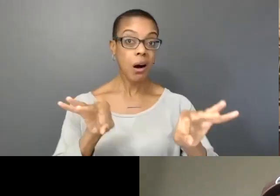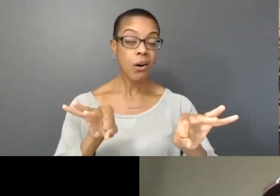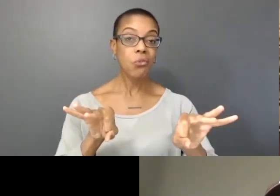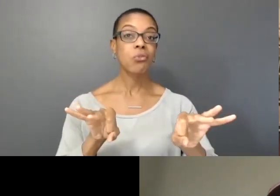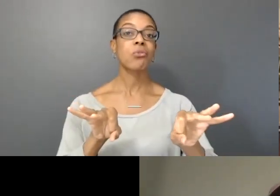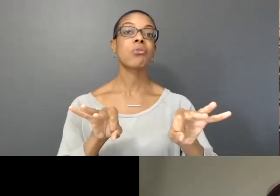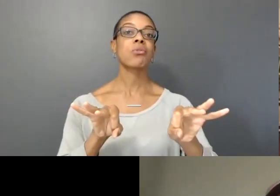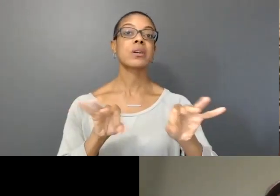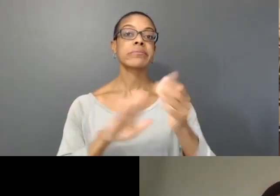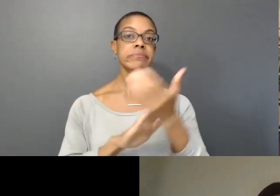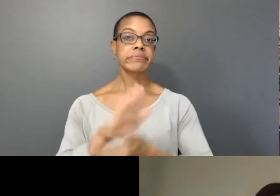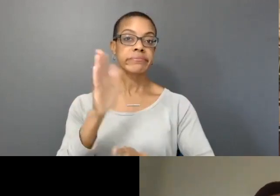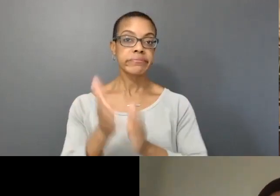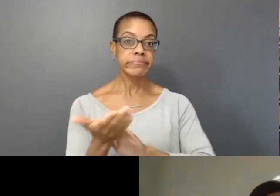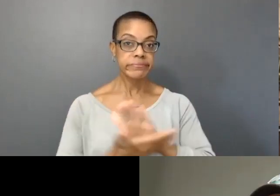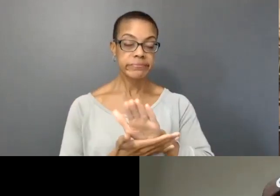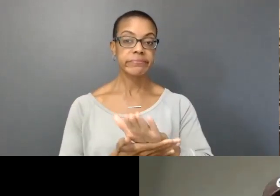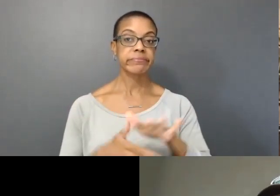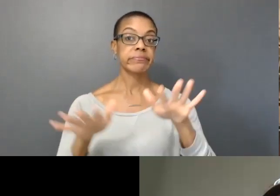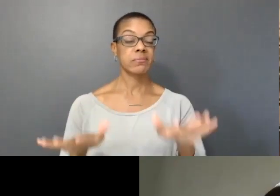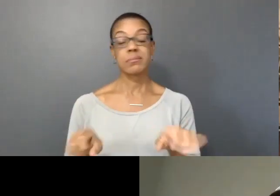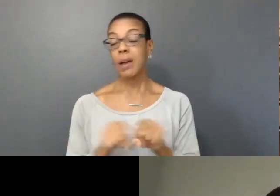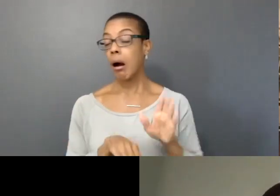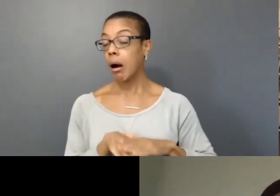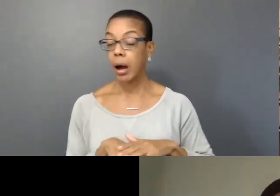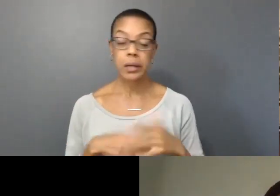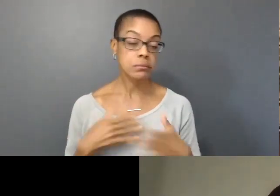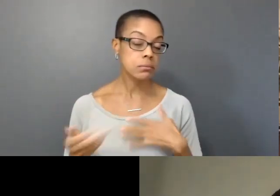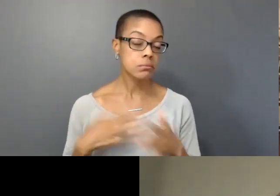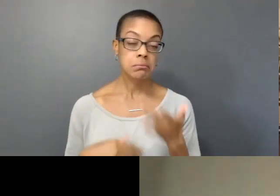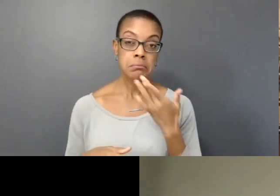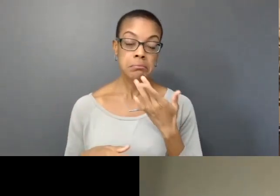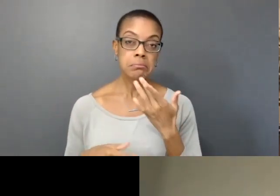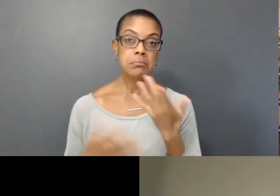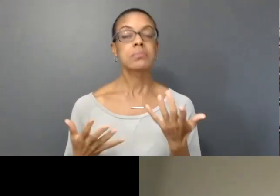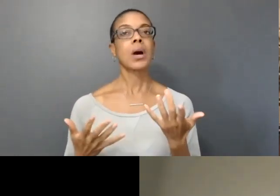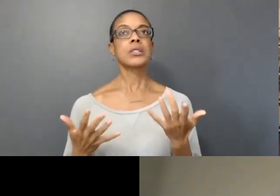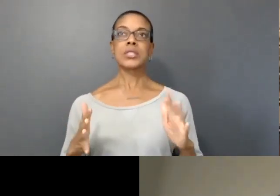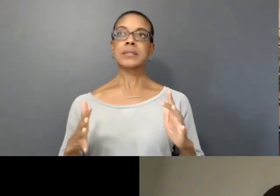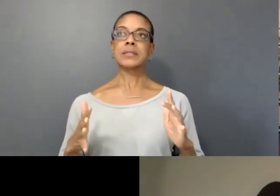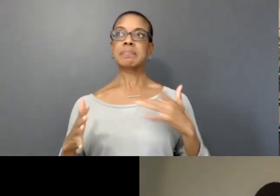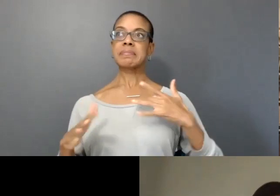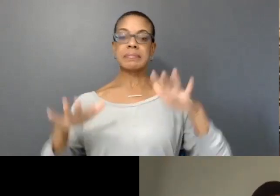or you can keep your shoes on too, it's totally fine. But just a way that you can touch whatever floor